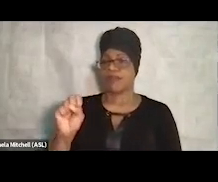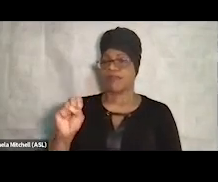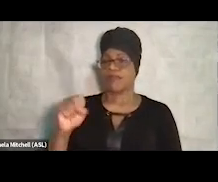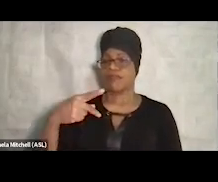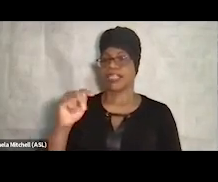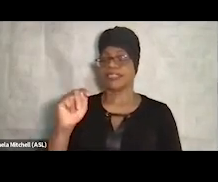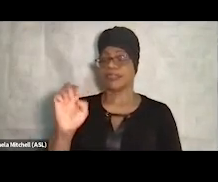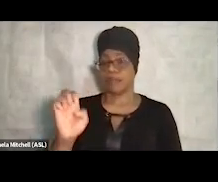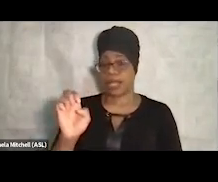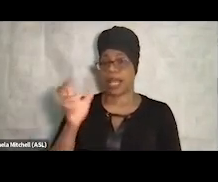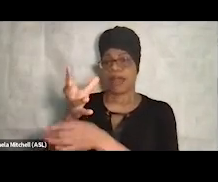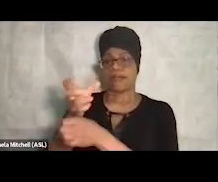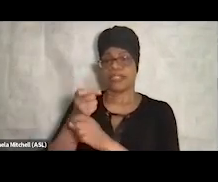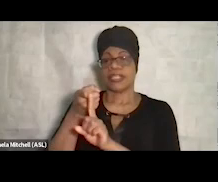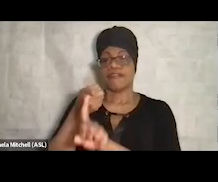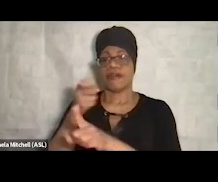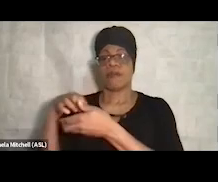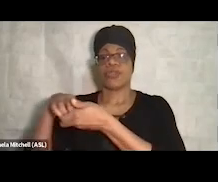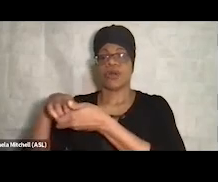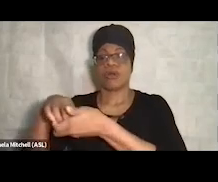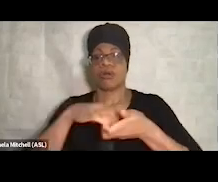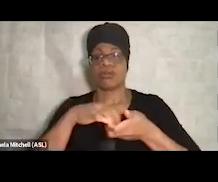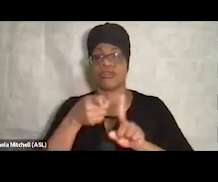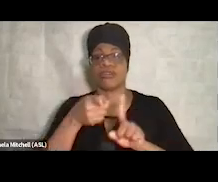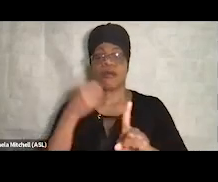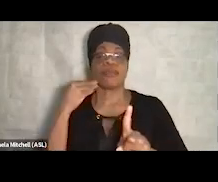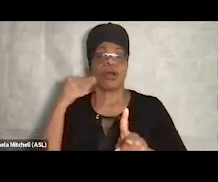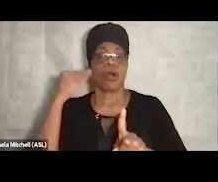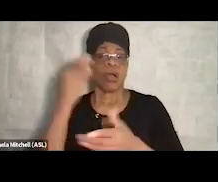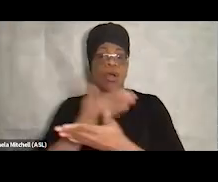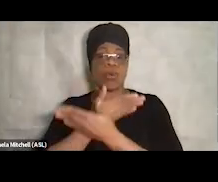with the Coalition for the Homeless years back when we were doing respite care.